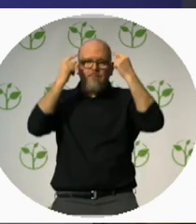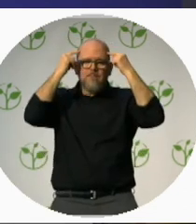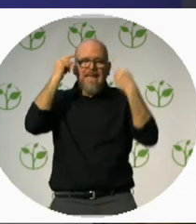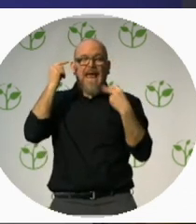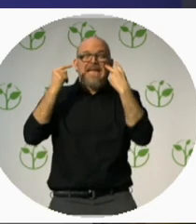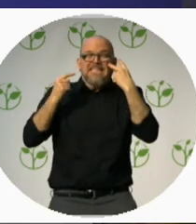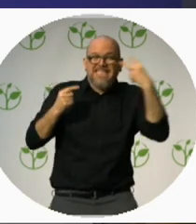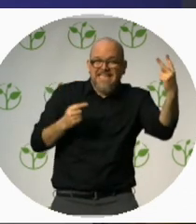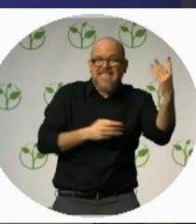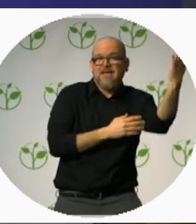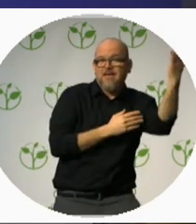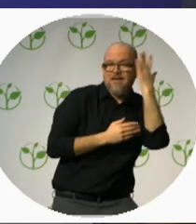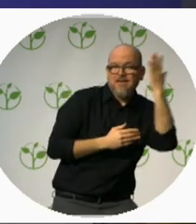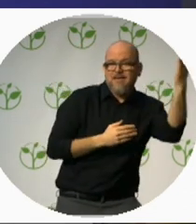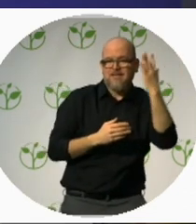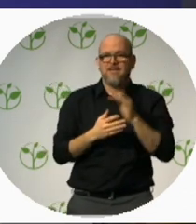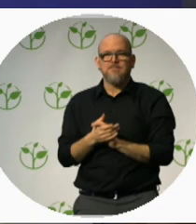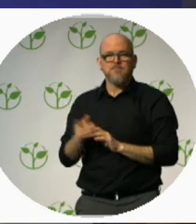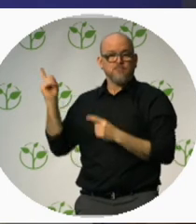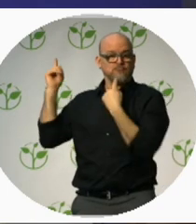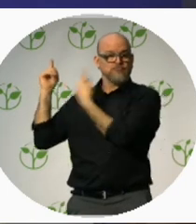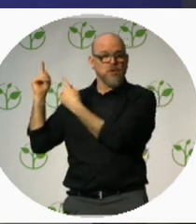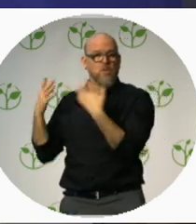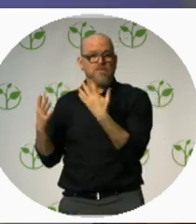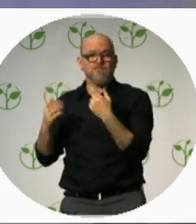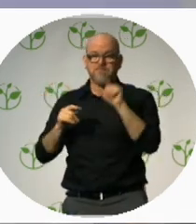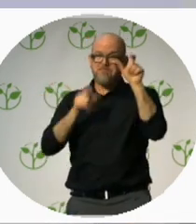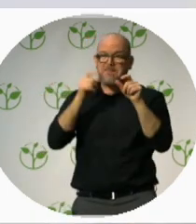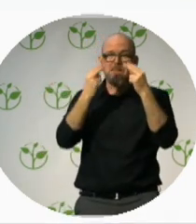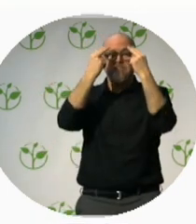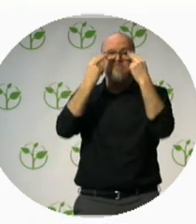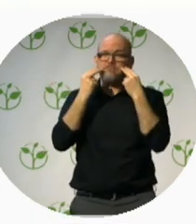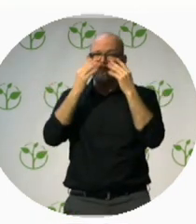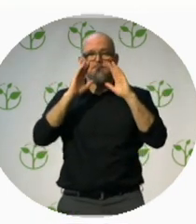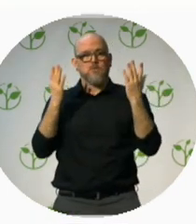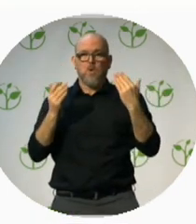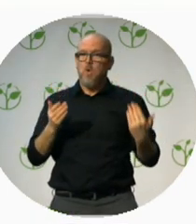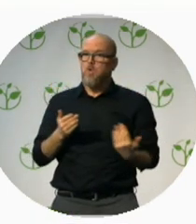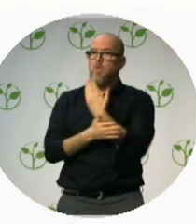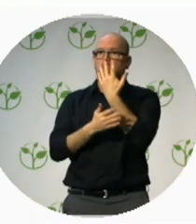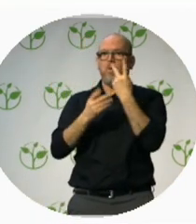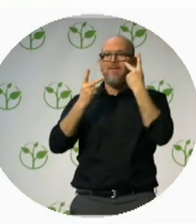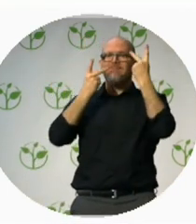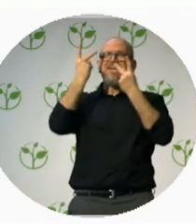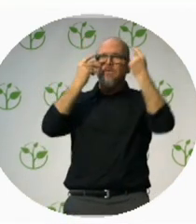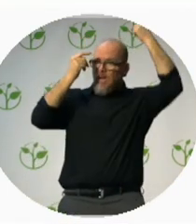are in some ways redeploying the visual brain in such a way that they are truly seeing and